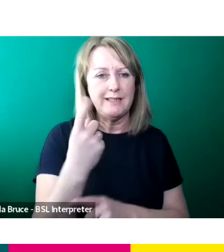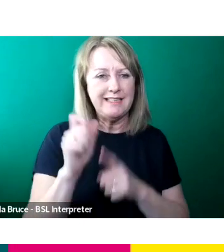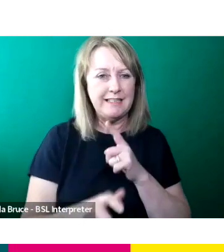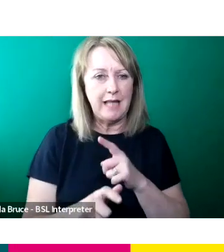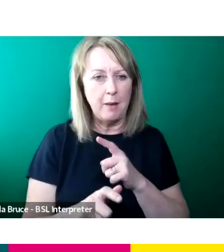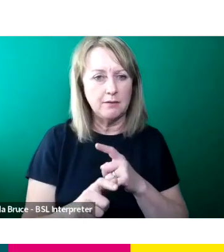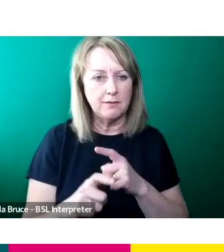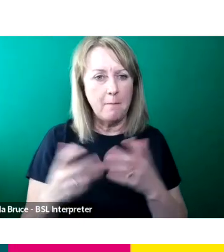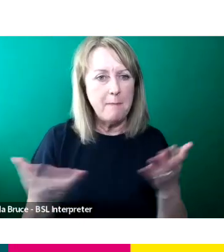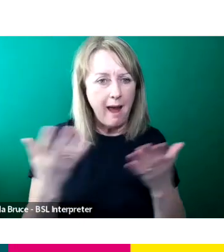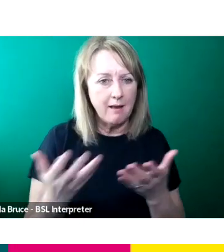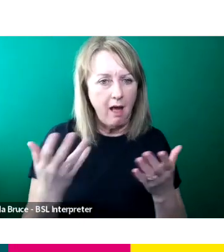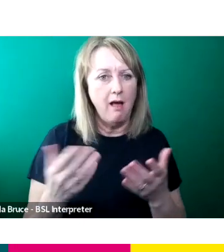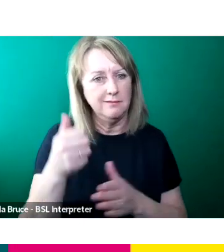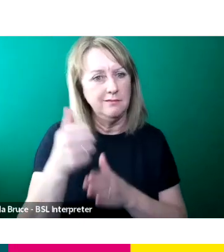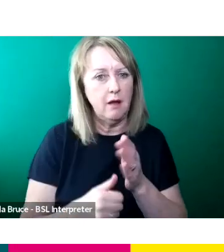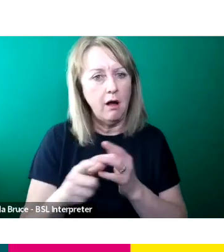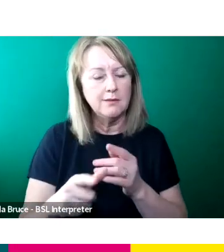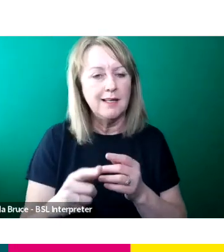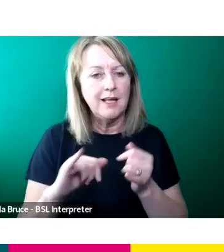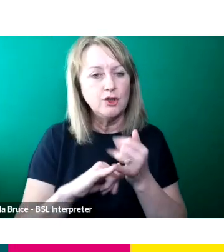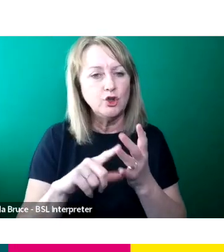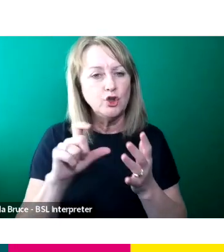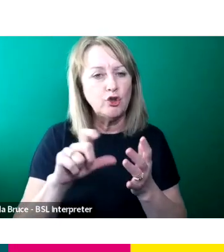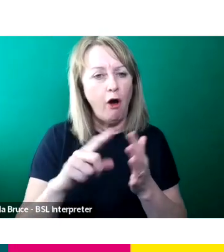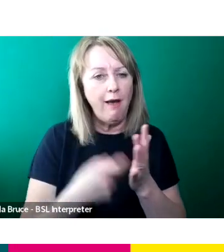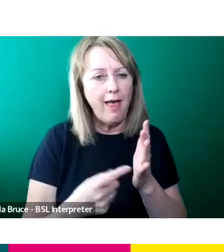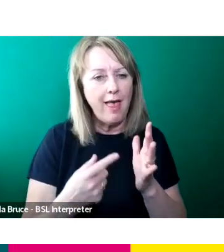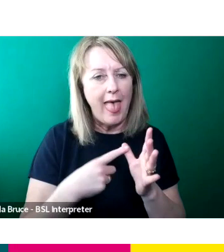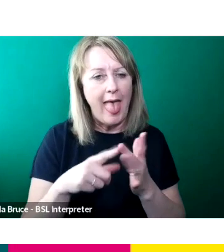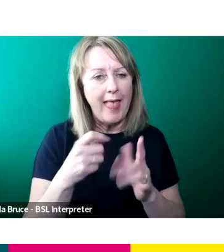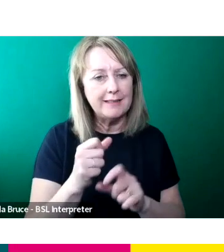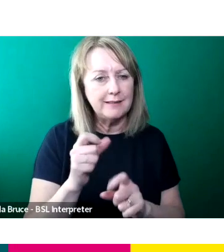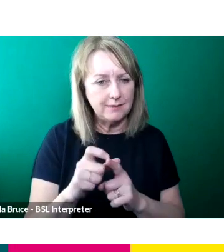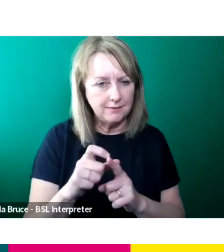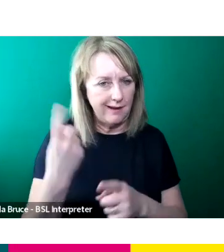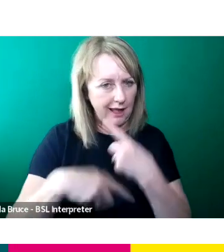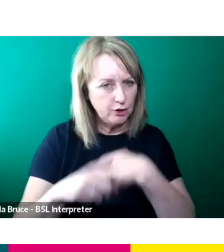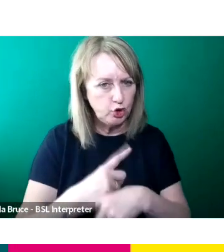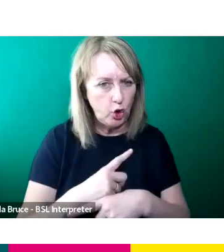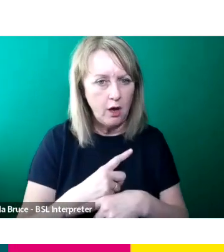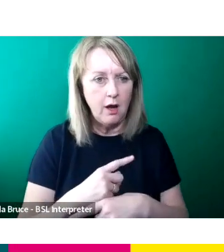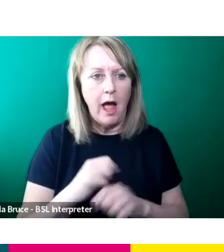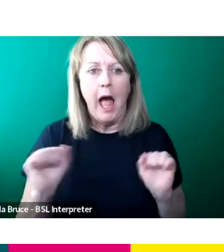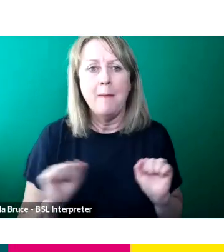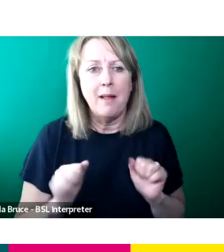start and play in soccer aid game last year. I won't speak anything about this year but yes, been announced.